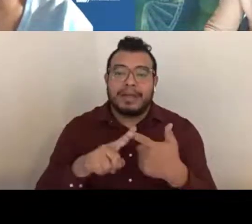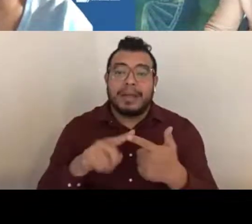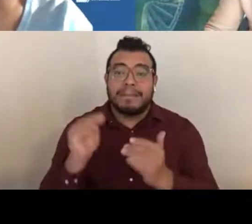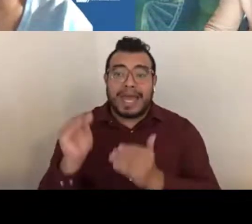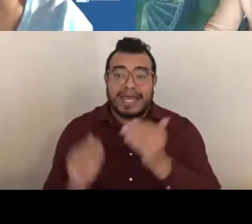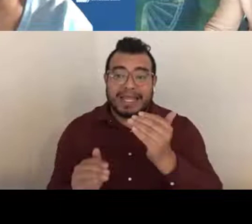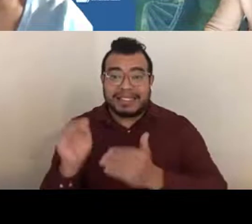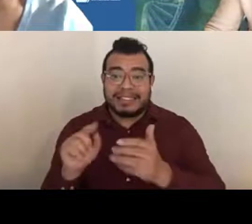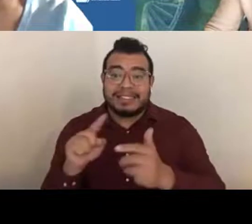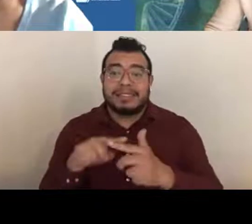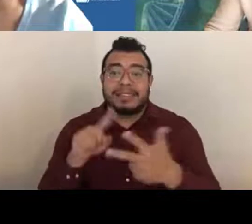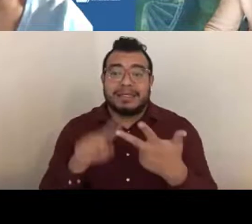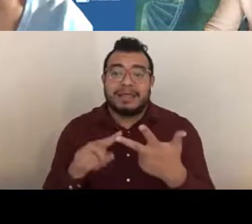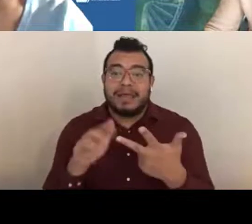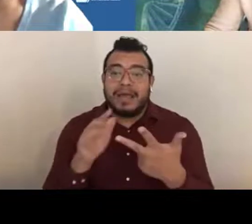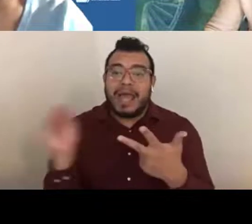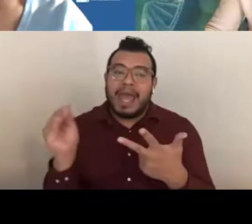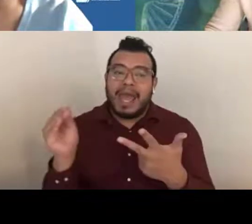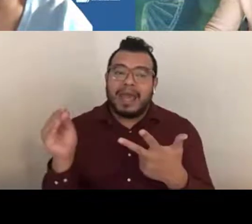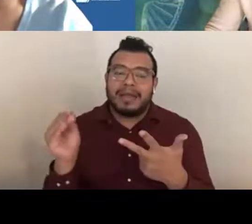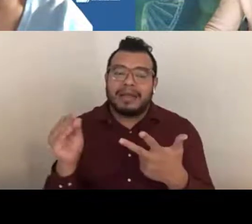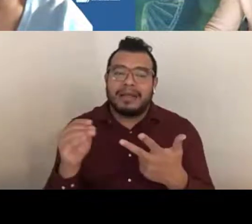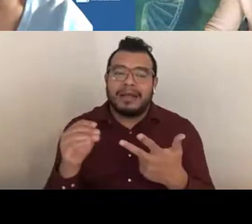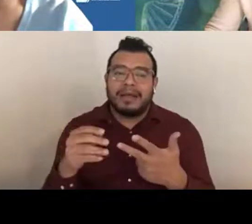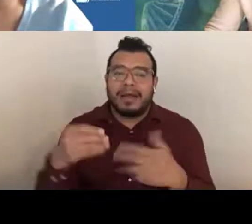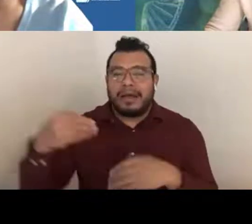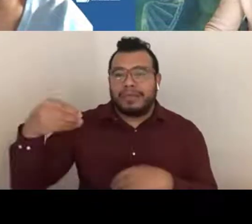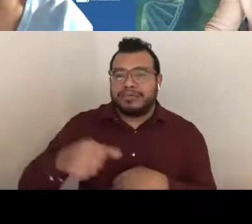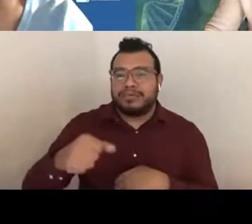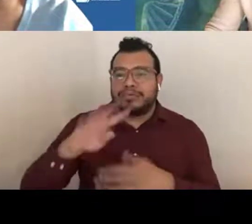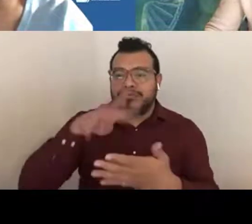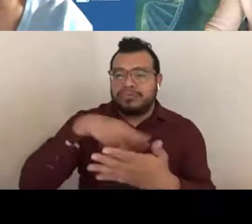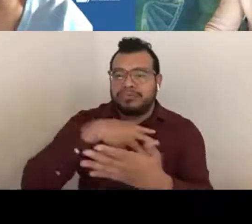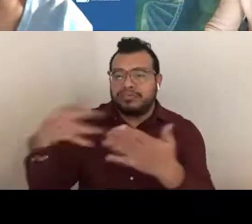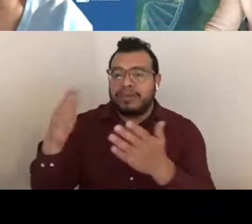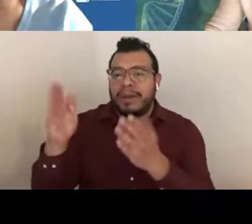and a spend down plan as to how you're going to use that money,